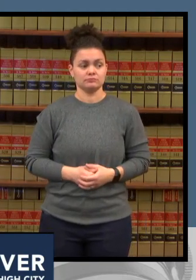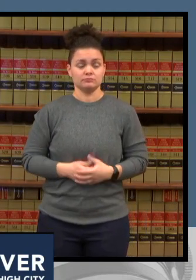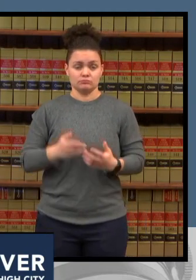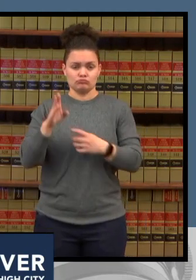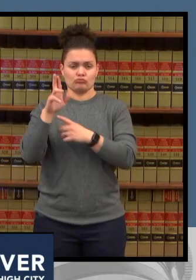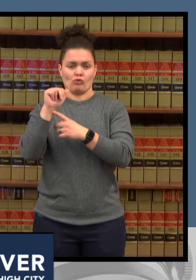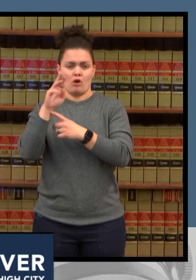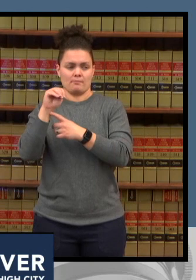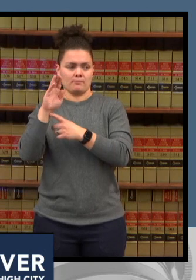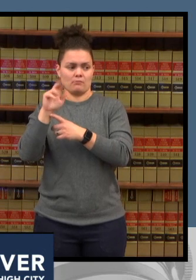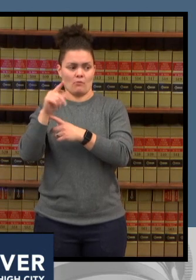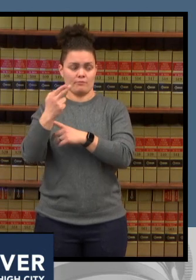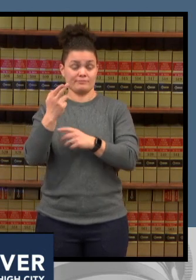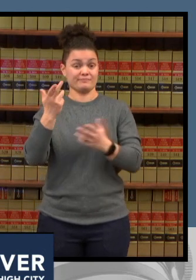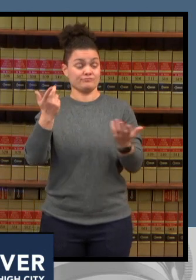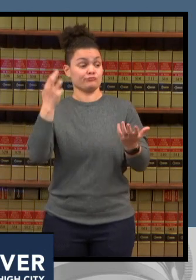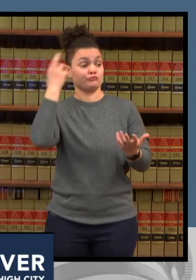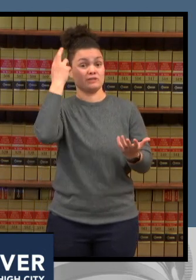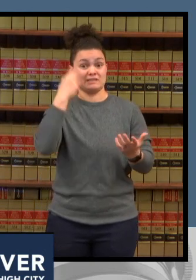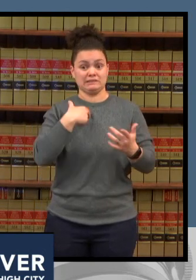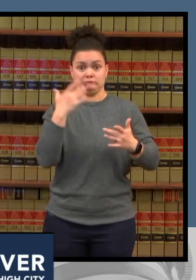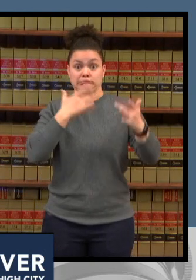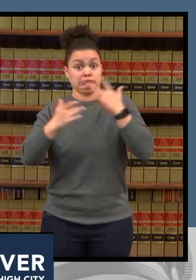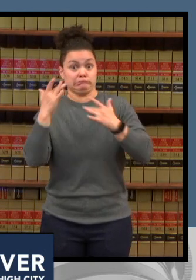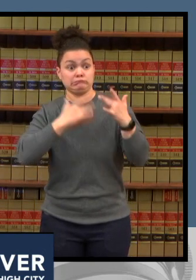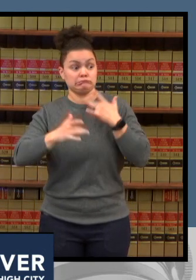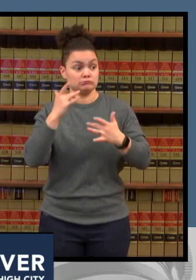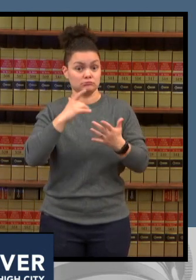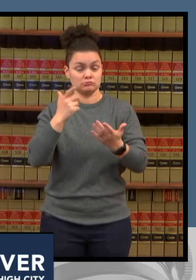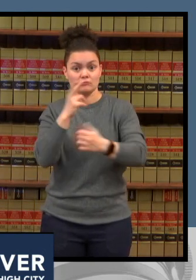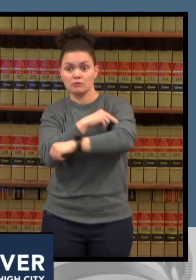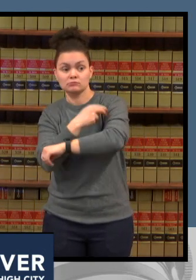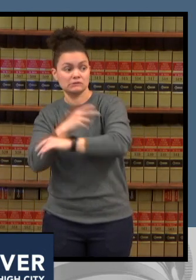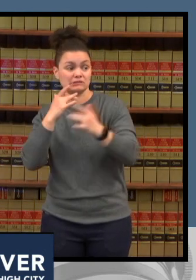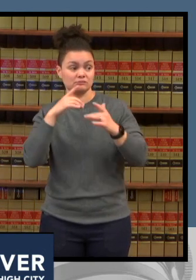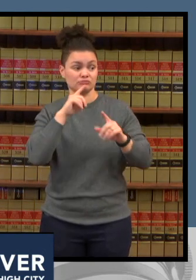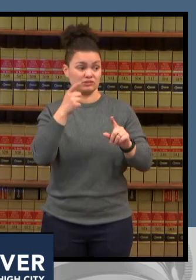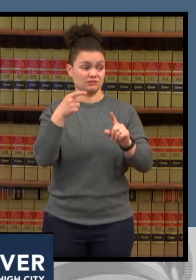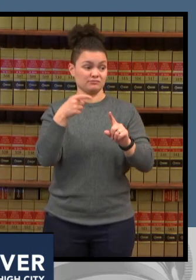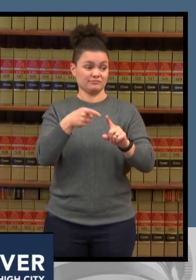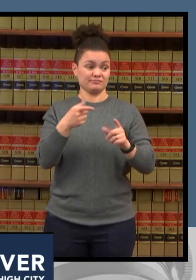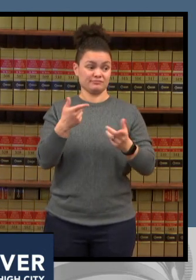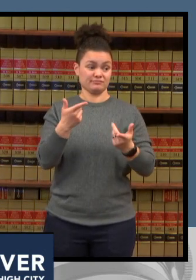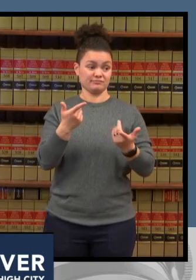epidemiology of virus circulation in kids that have occurred as a result of the pandemic so